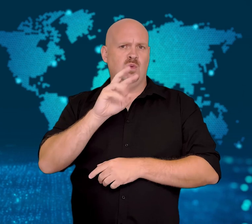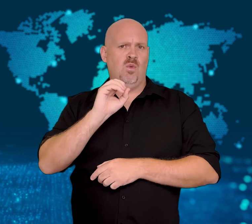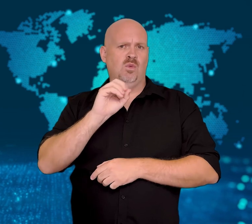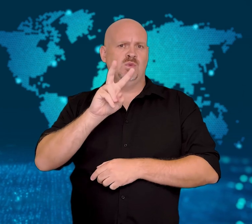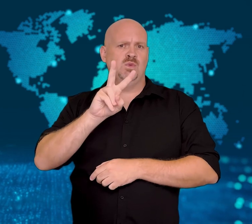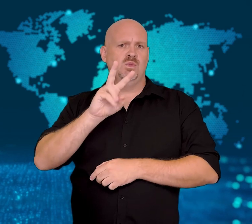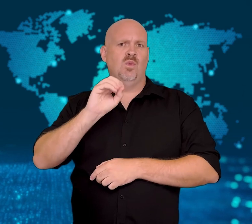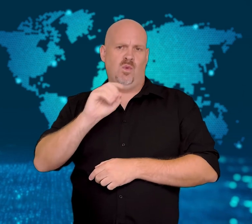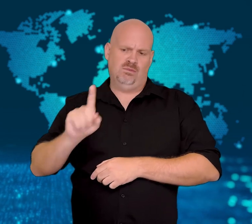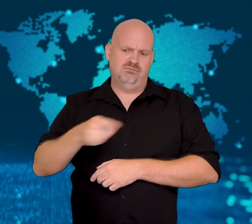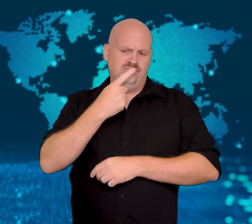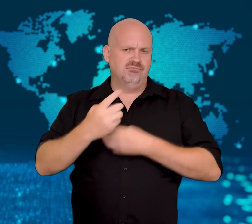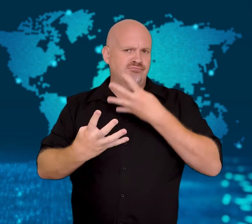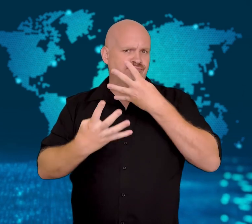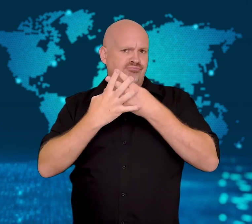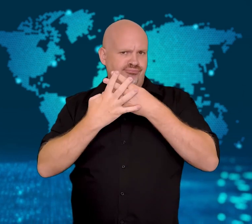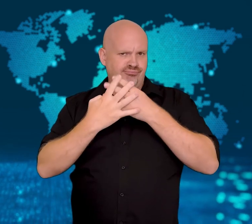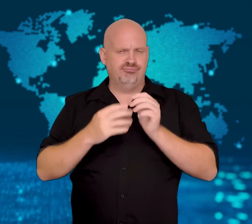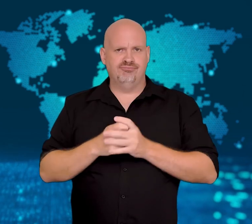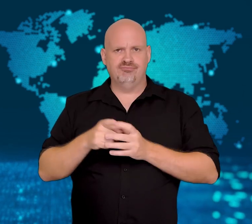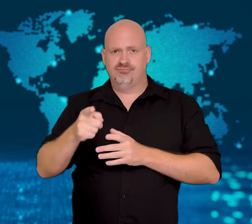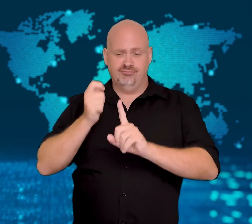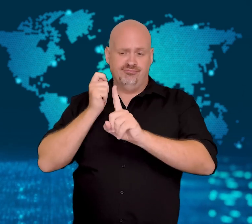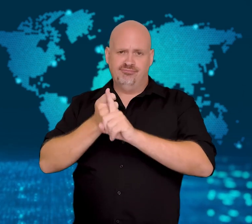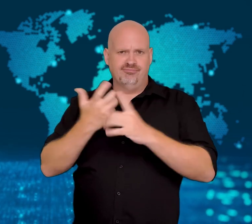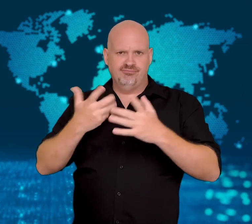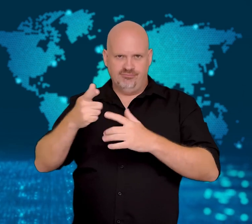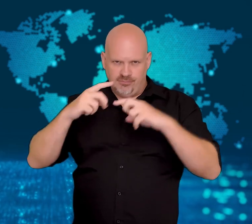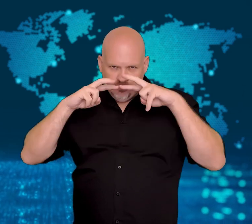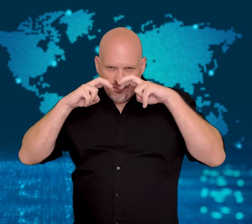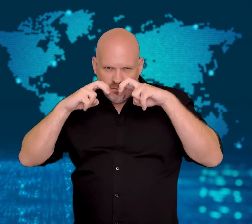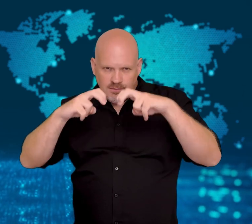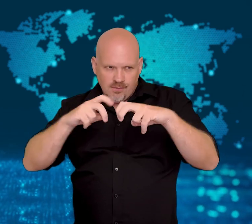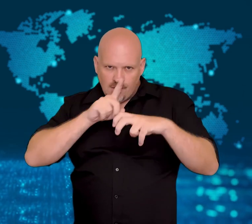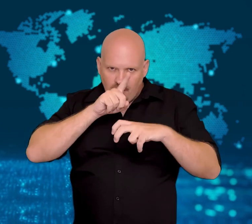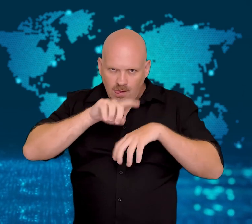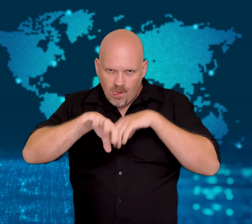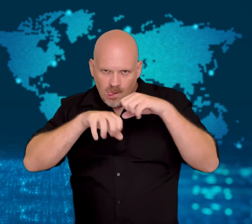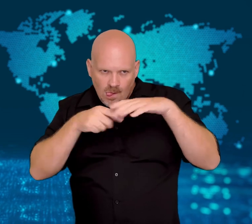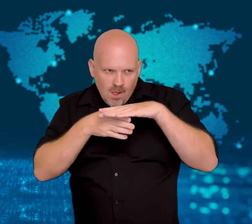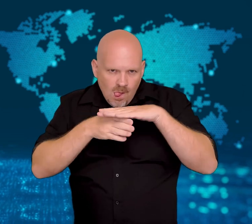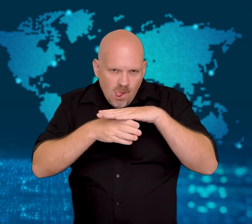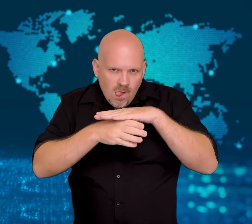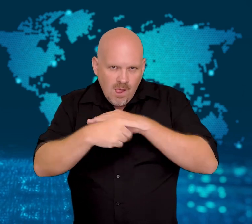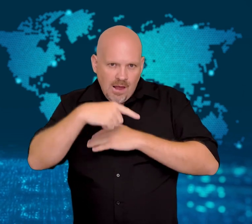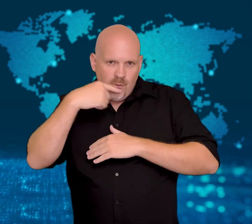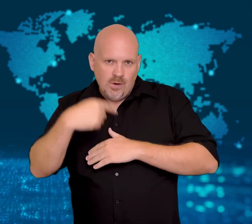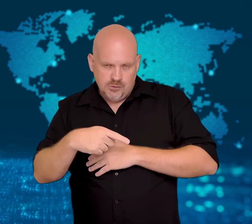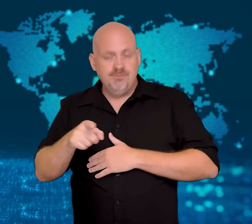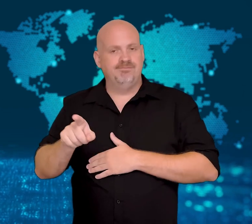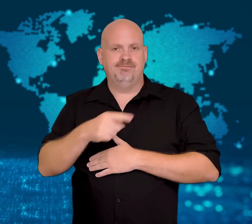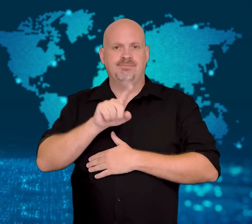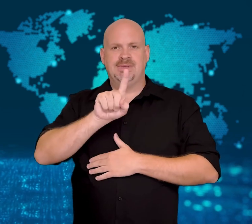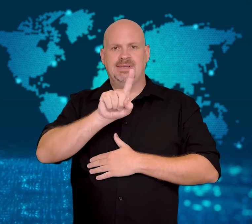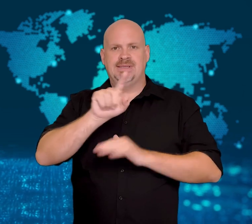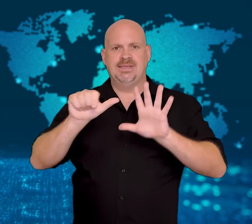He was convicted of spying and espionage and given a sentence of 16 years in jail.